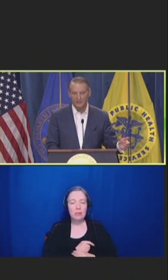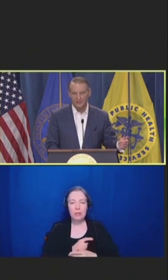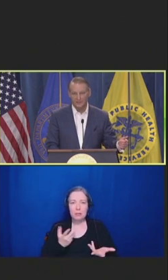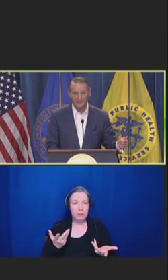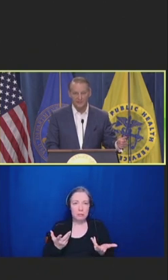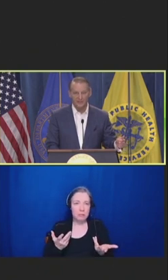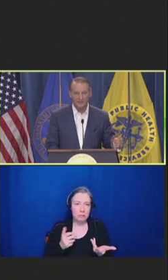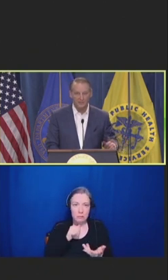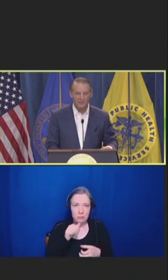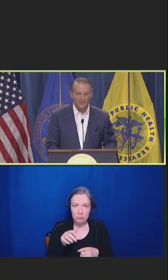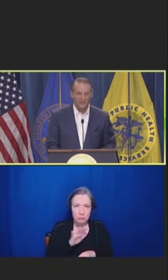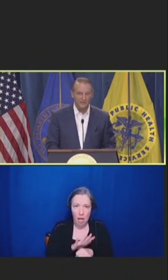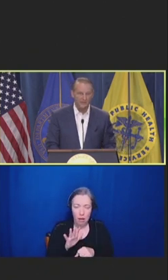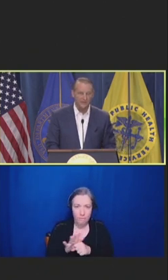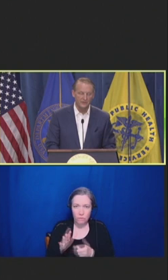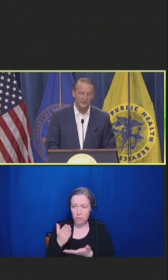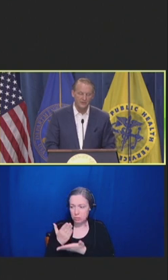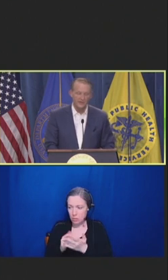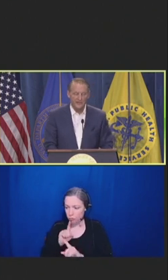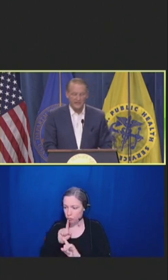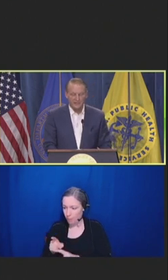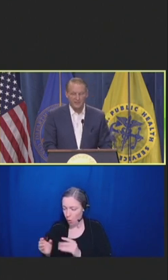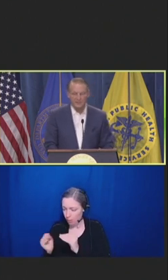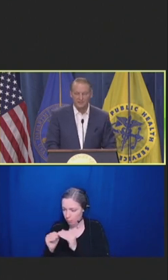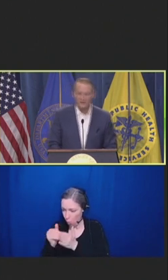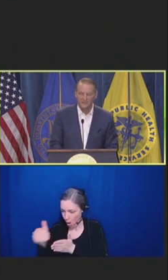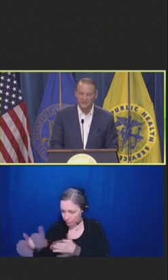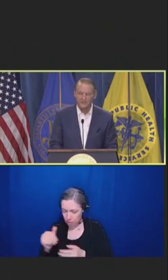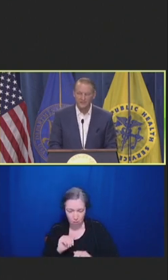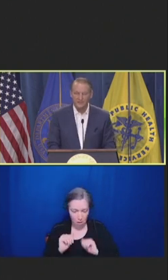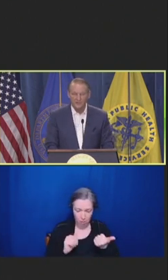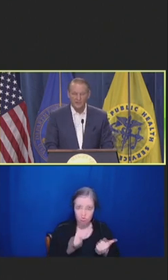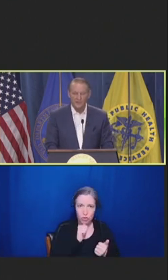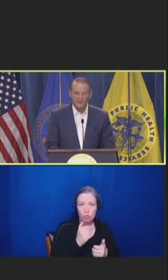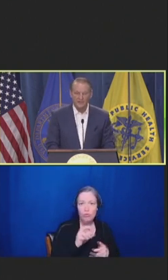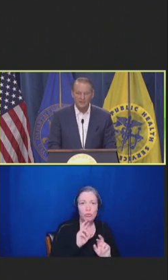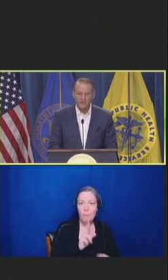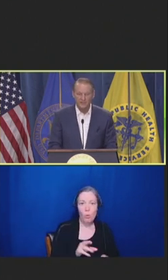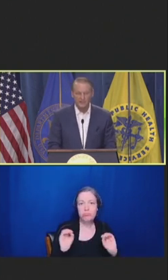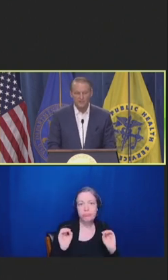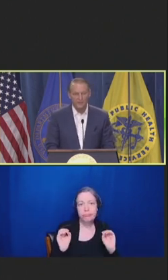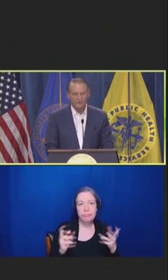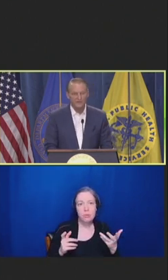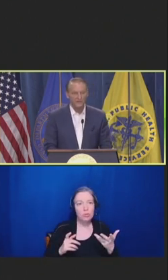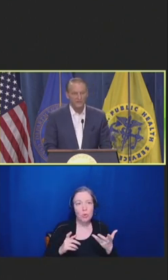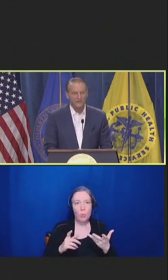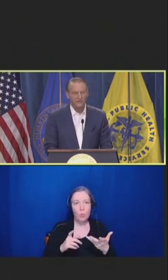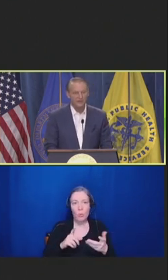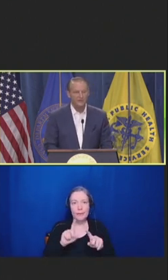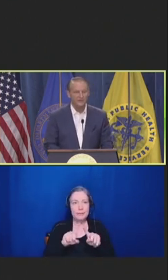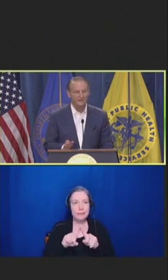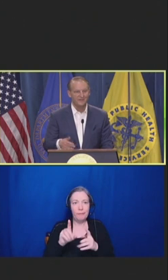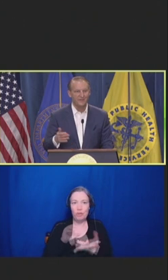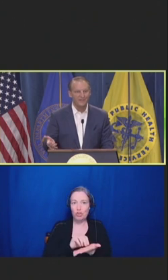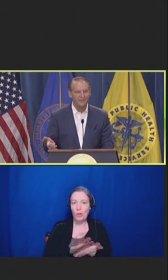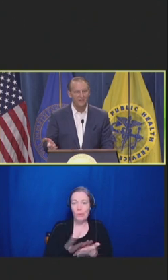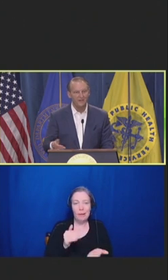There are certain aspects of documentation put on physicians for the purposes of payment